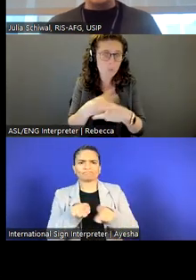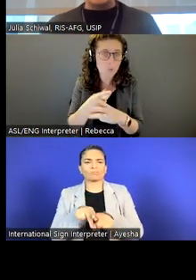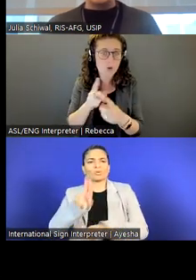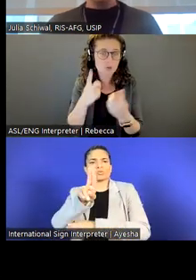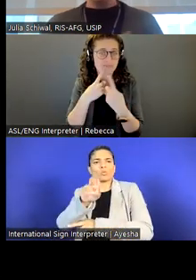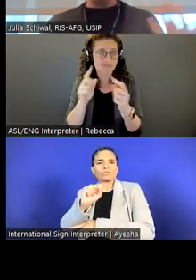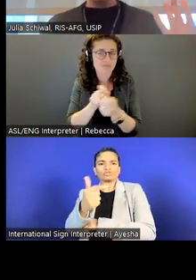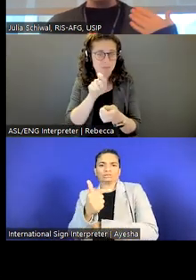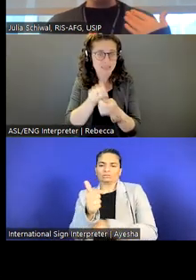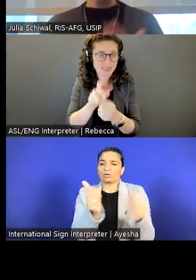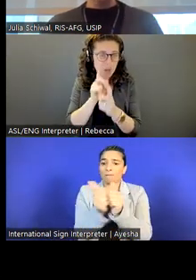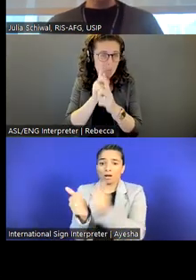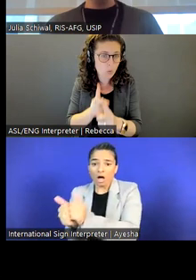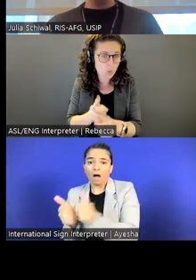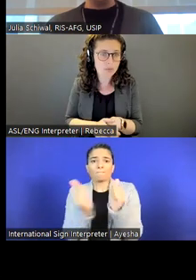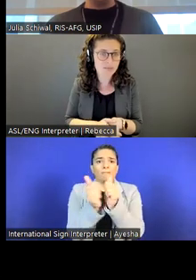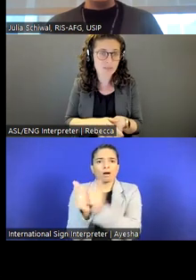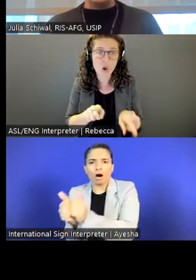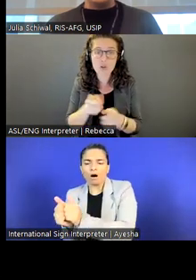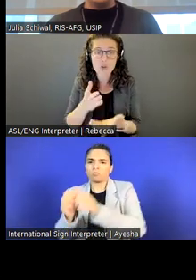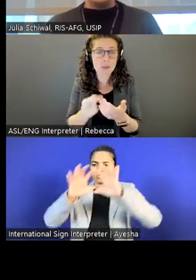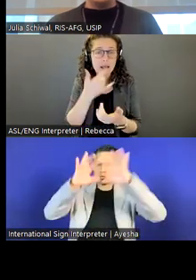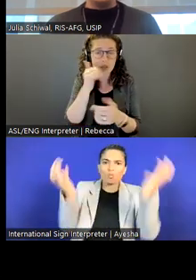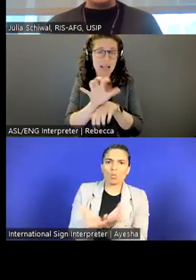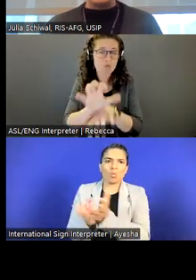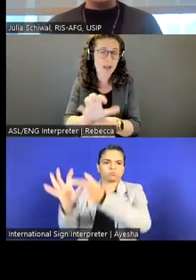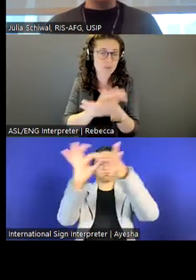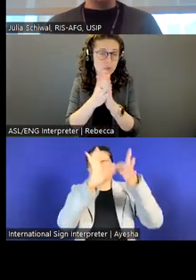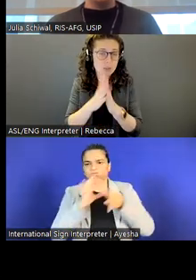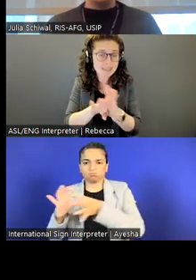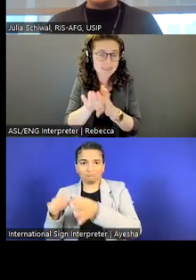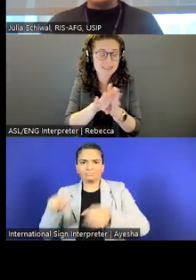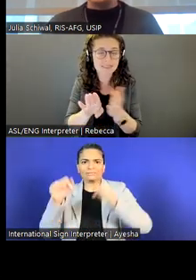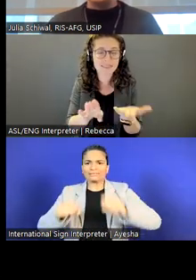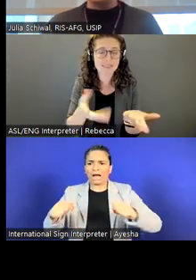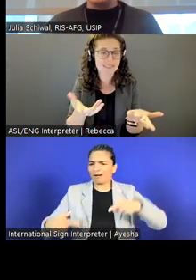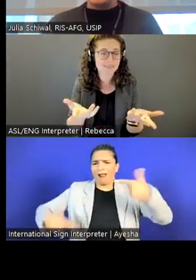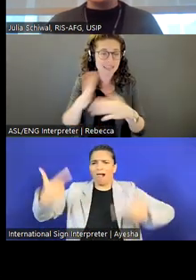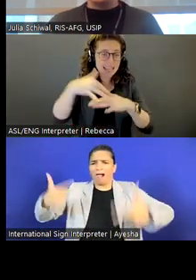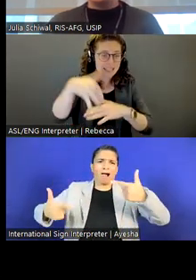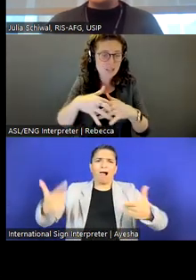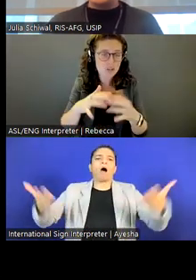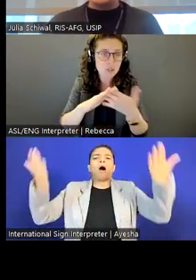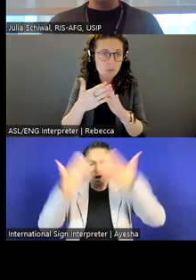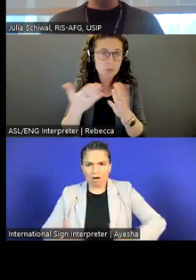processes. It can look like grassroots peacebuilding with Indigenous leaders and communities.